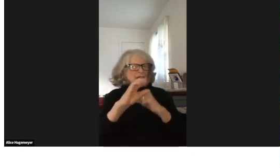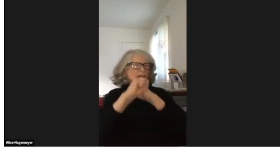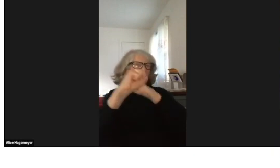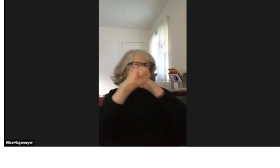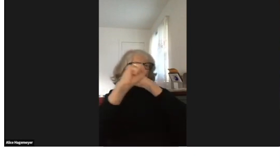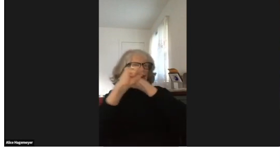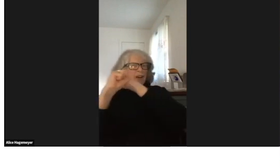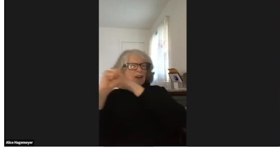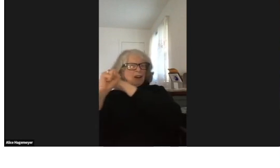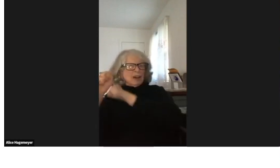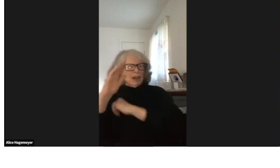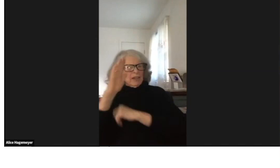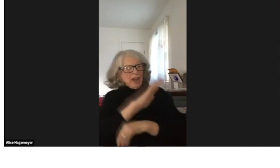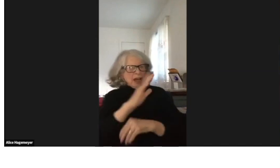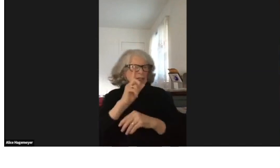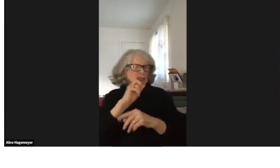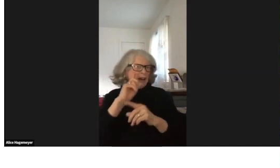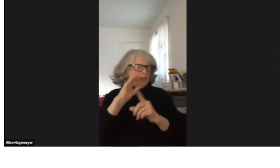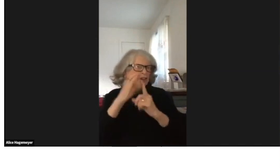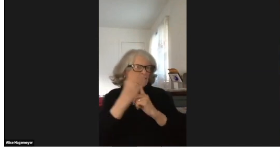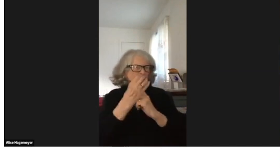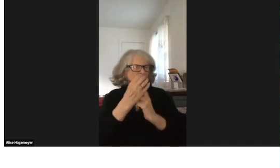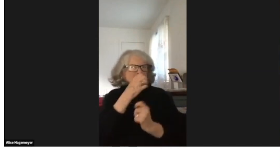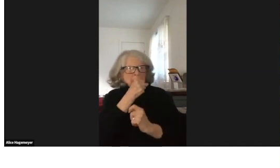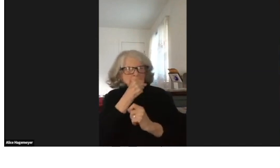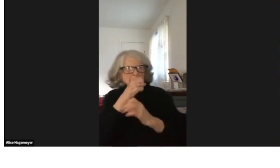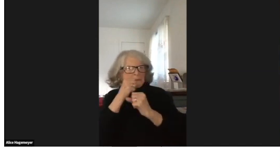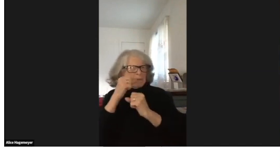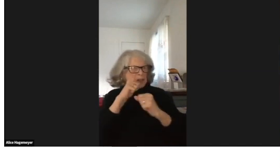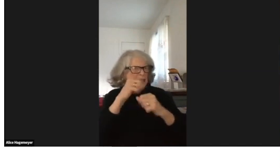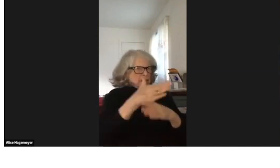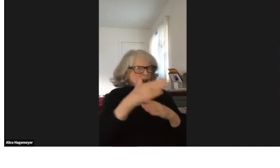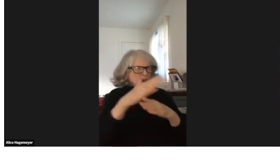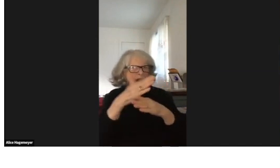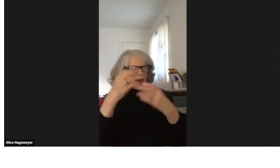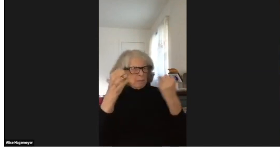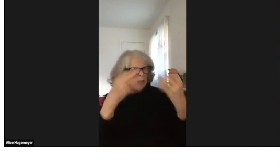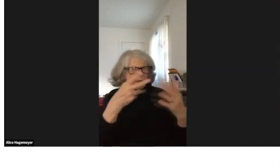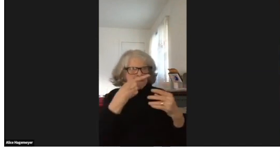that deaf people never shared their deaf culture.